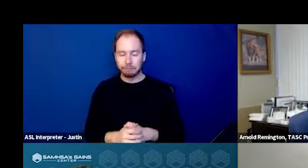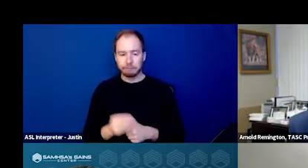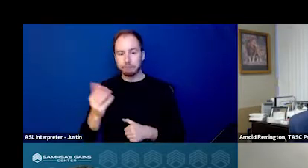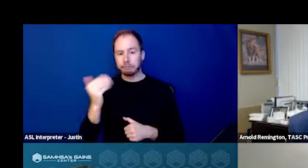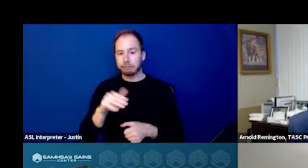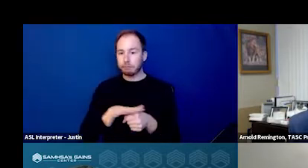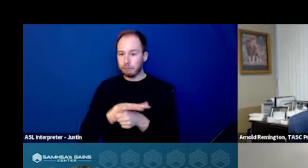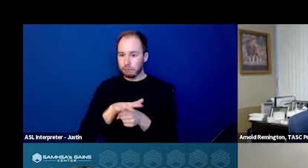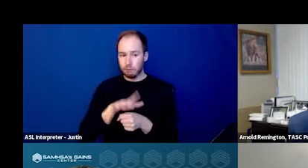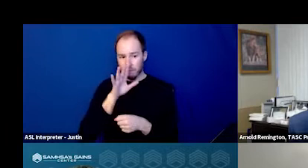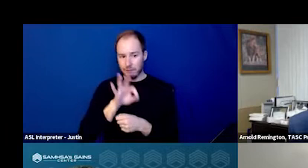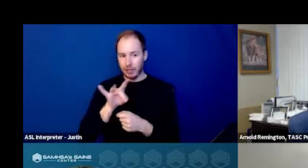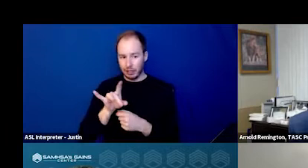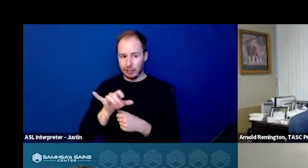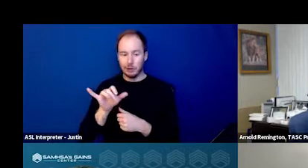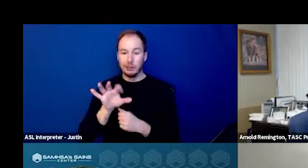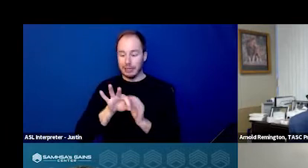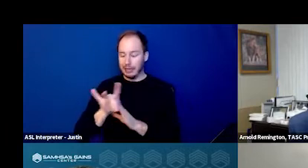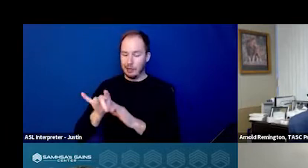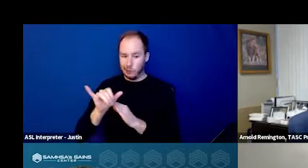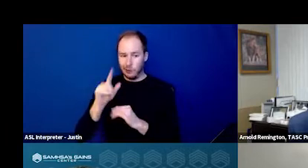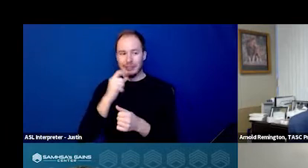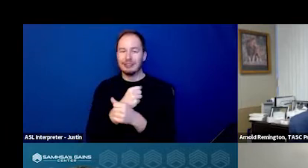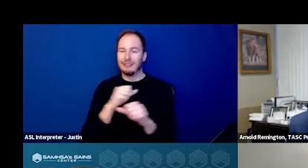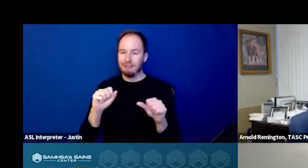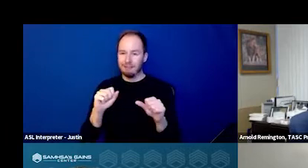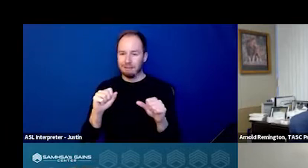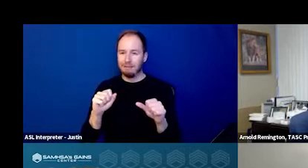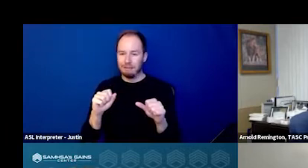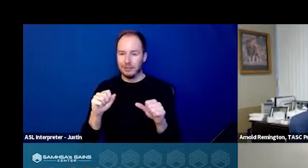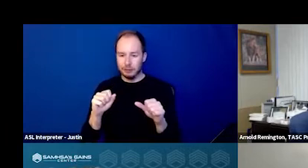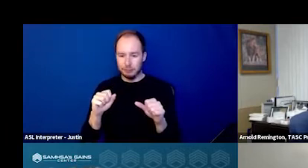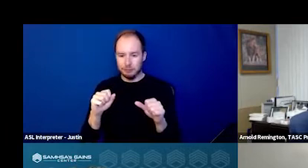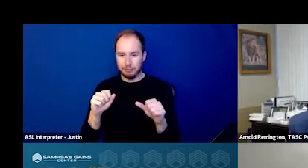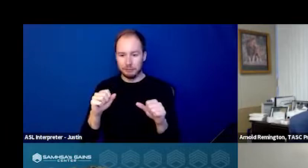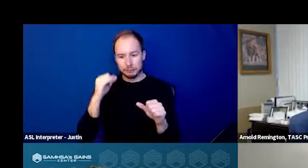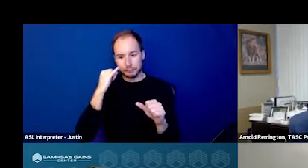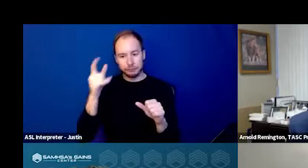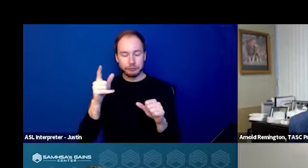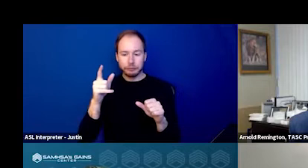in our 988 planning group is safety. So when you move from a law enforcement